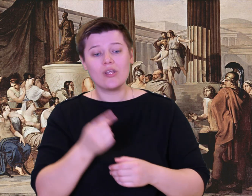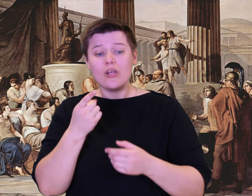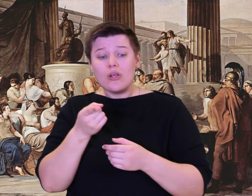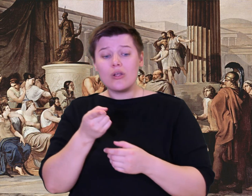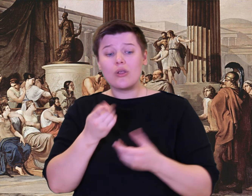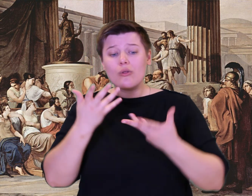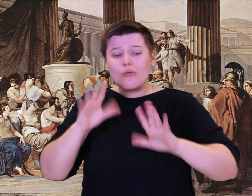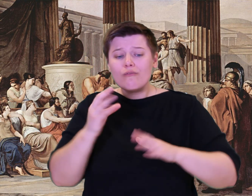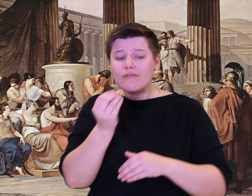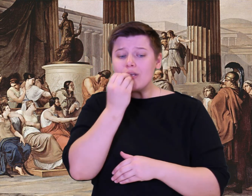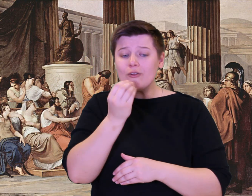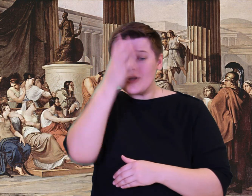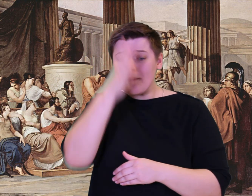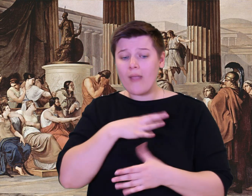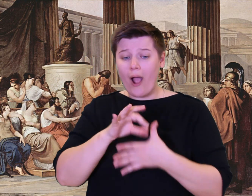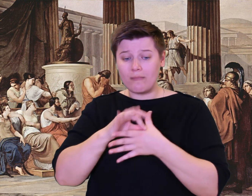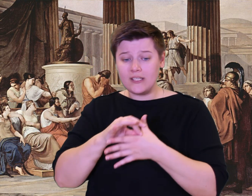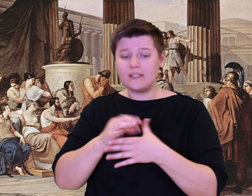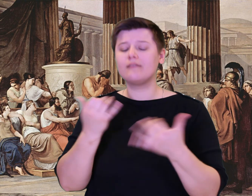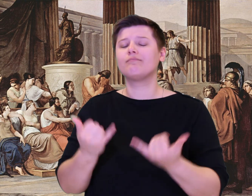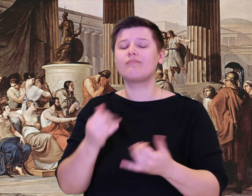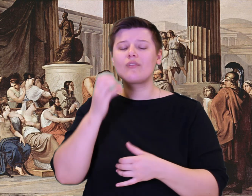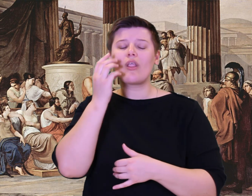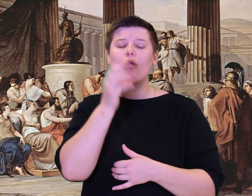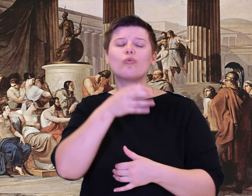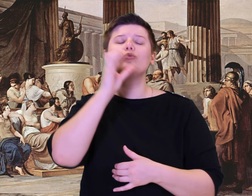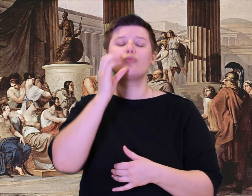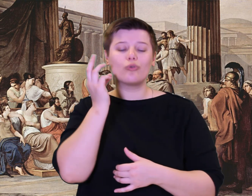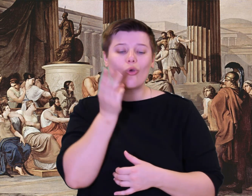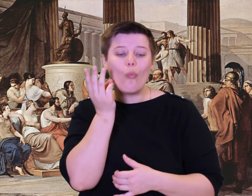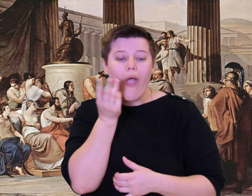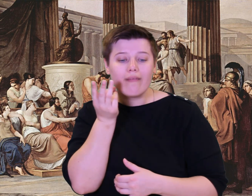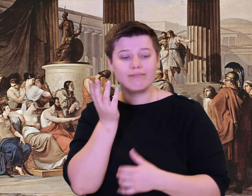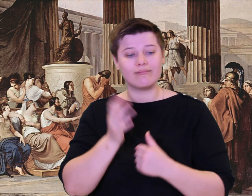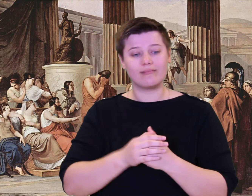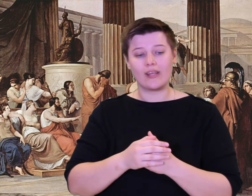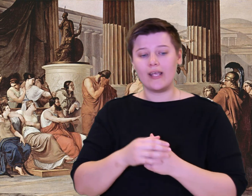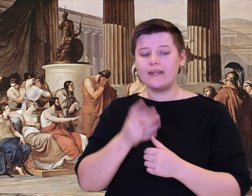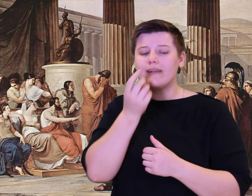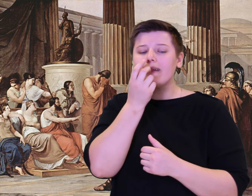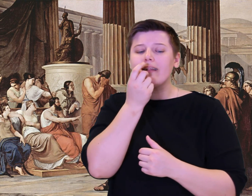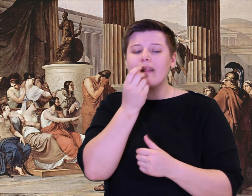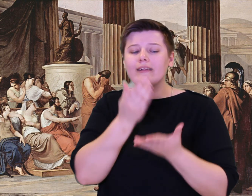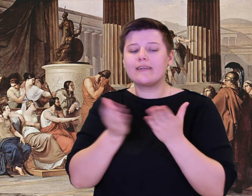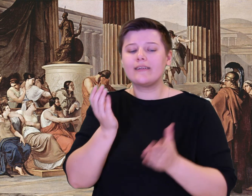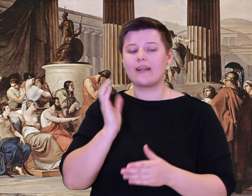"Here, Cyclops, you have eaten human meat. Now drink some wine. Sample the